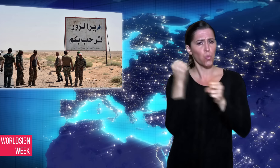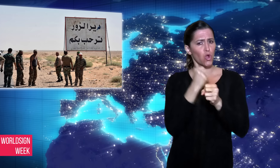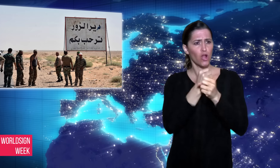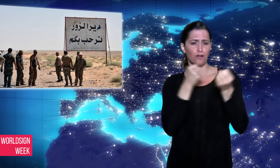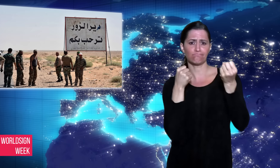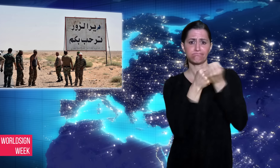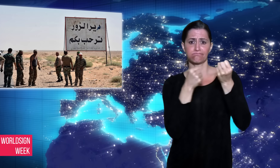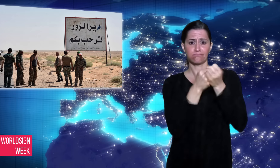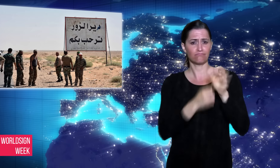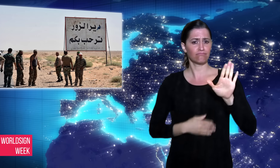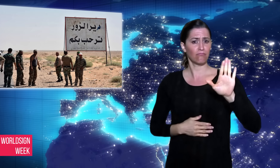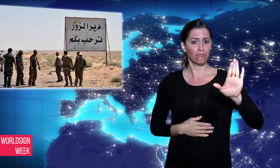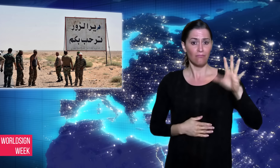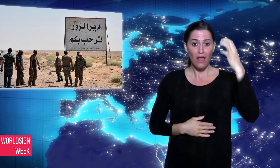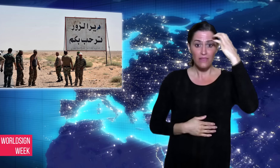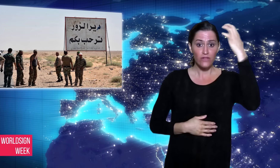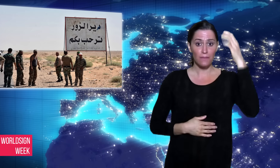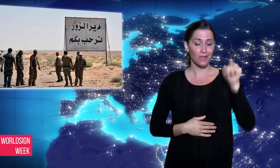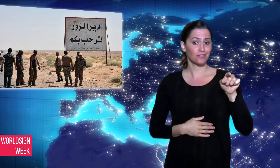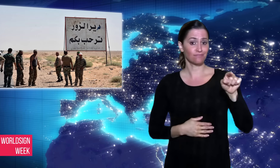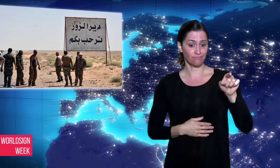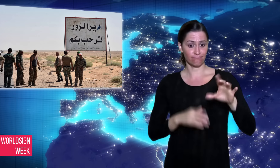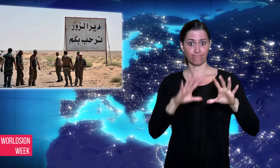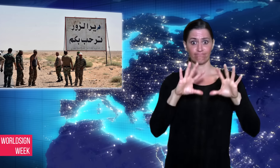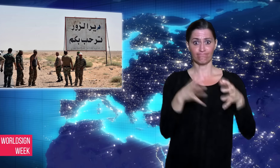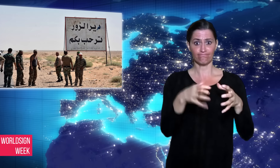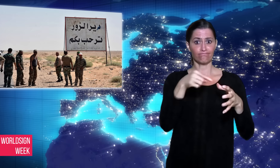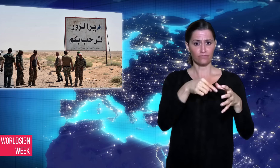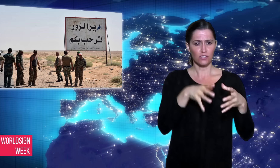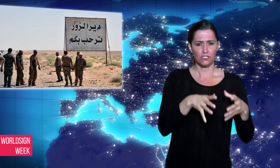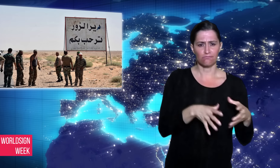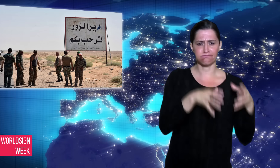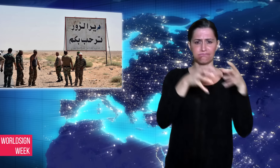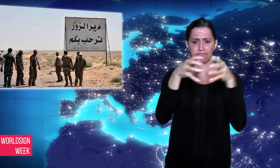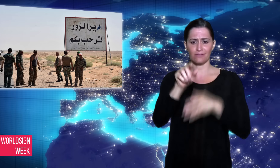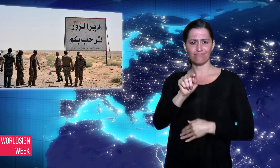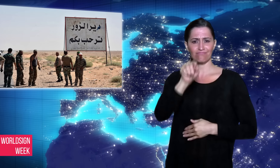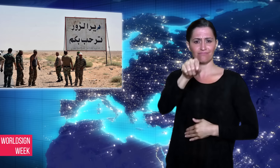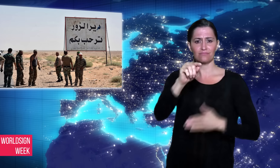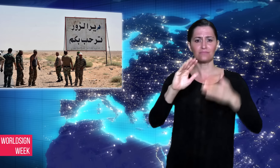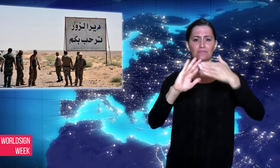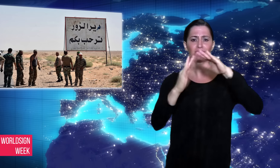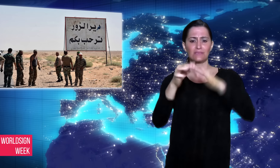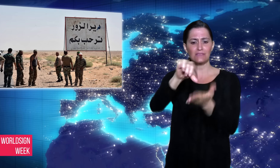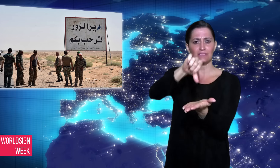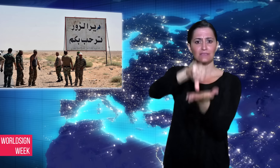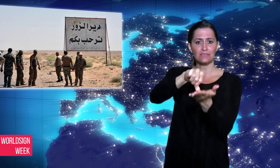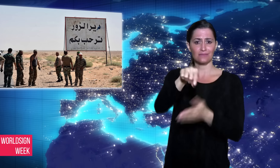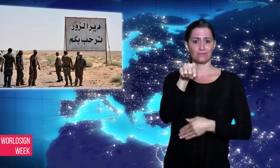government troops liberated the town of